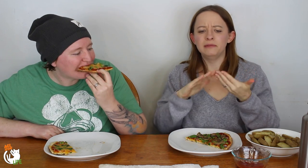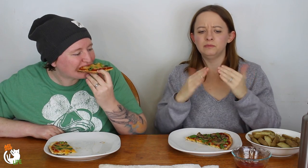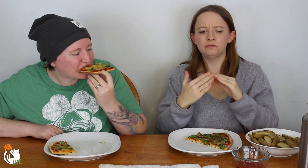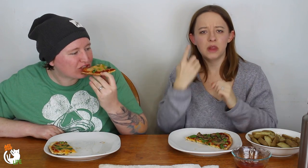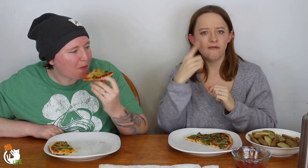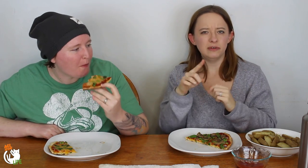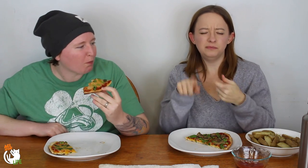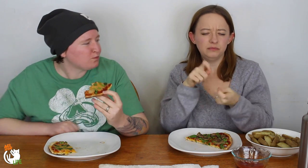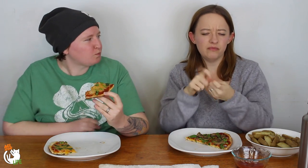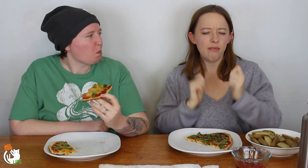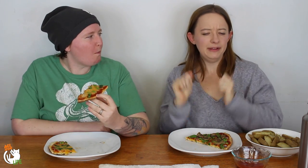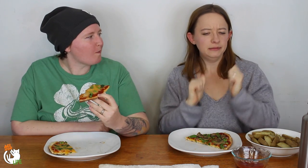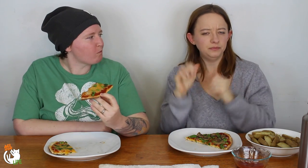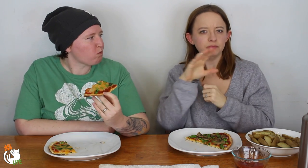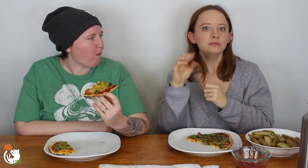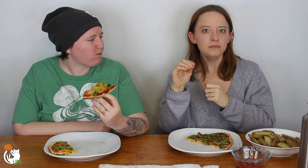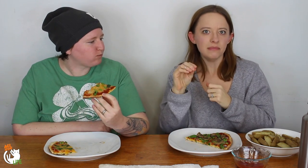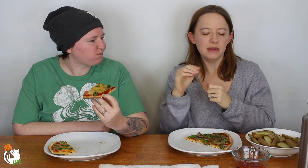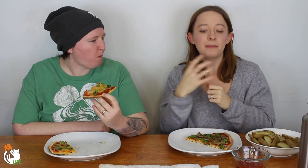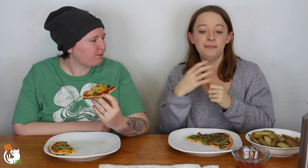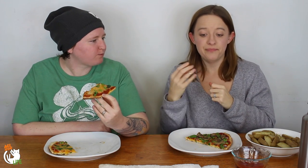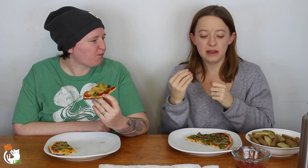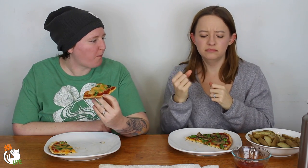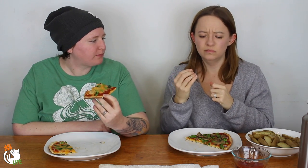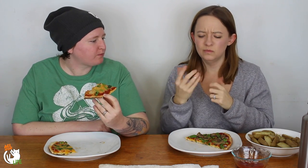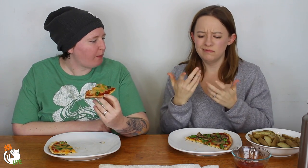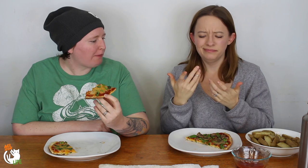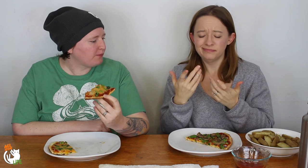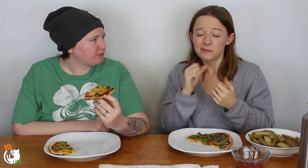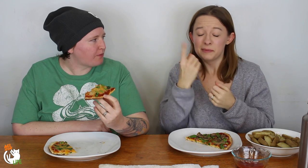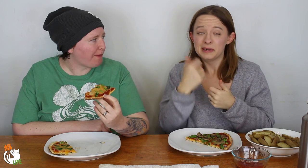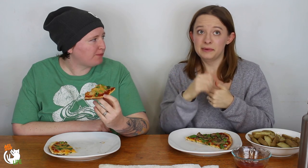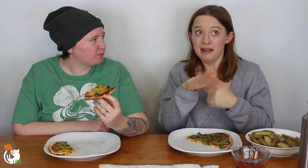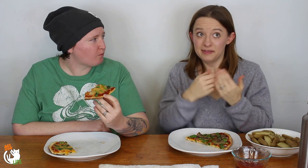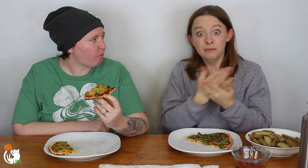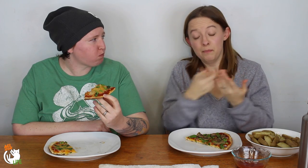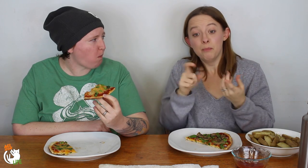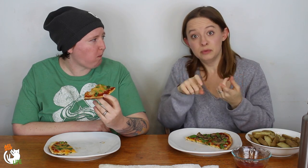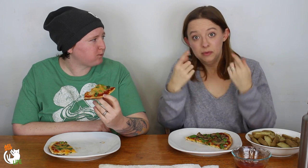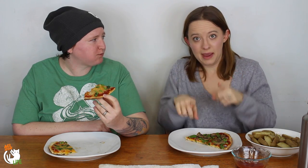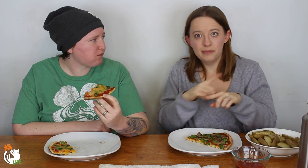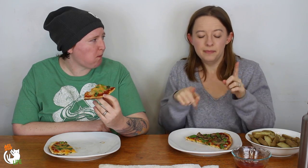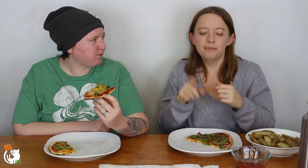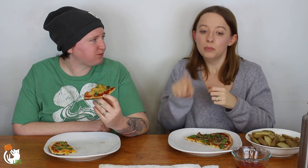It was part of the city for a specific theater company. I don't really remember everything that was suppose to happen